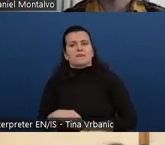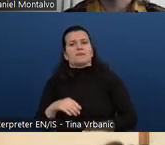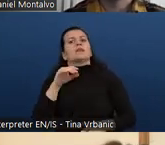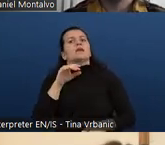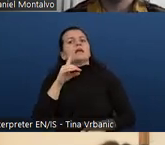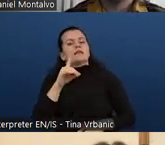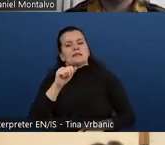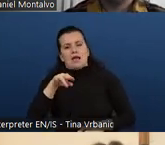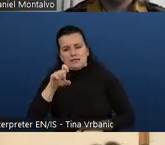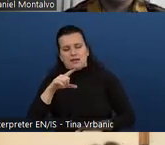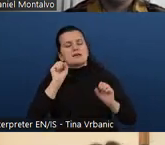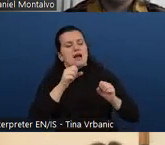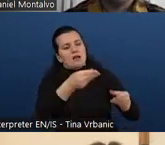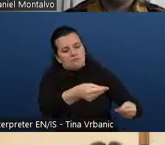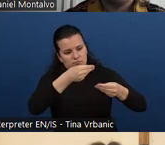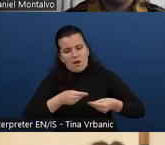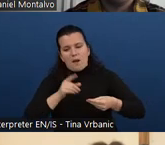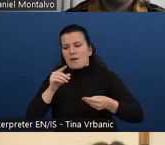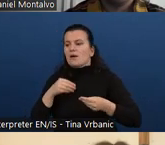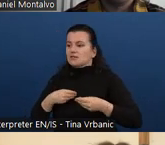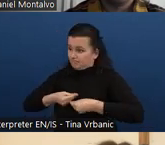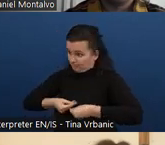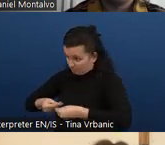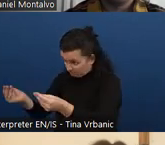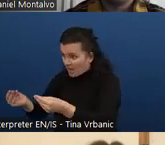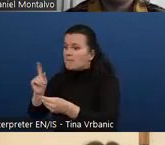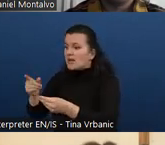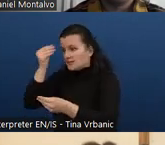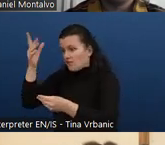But that's kind of beautiful that you share with the whole community.